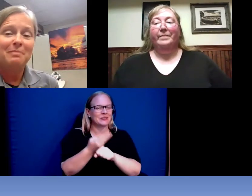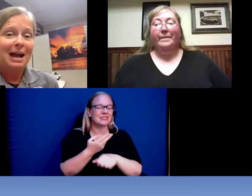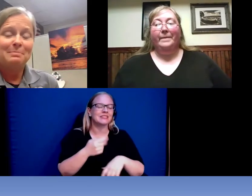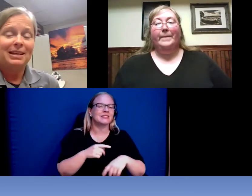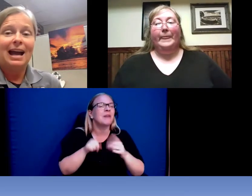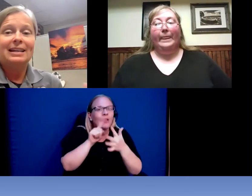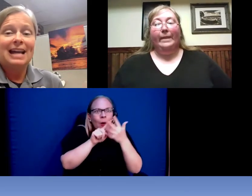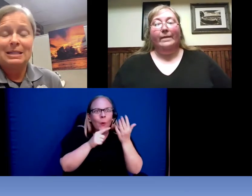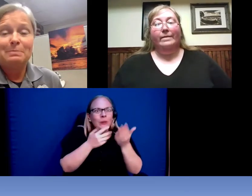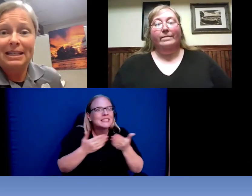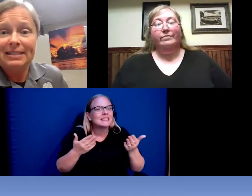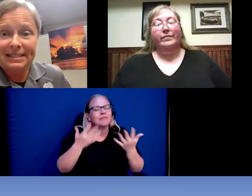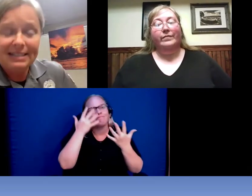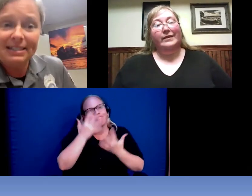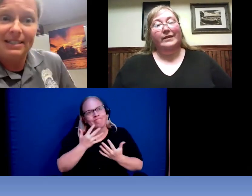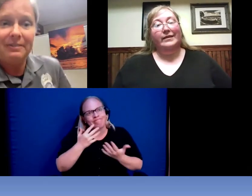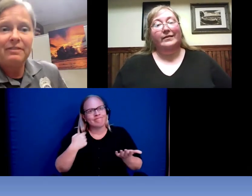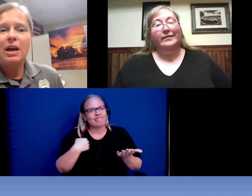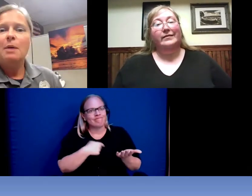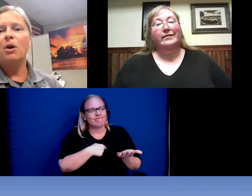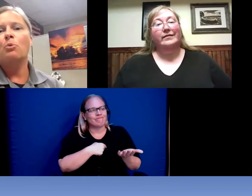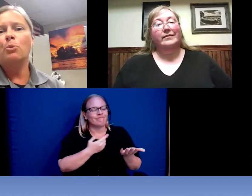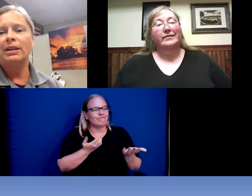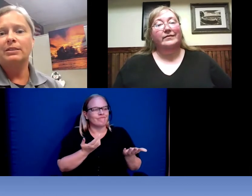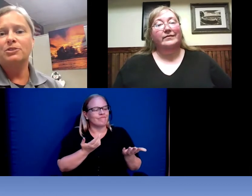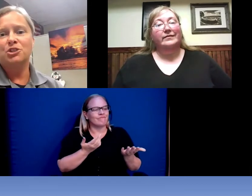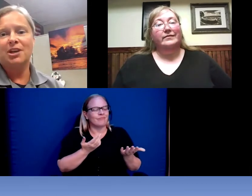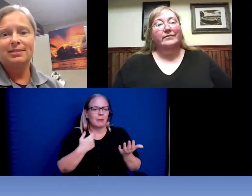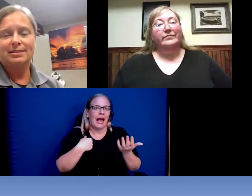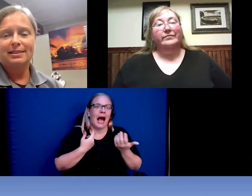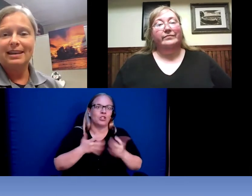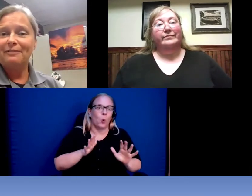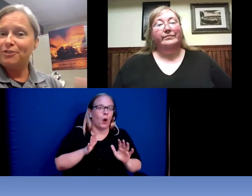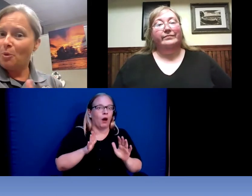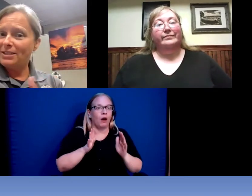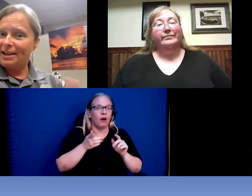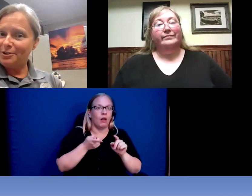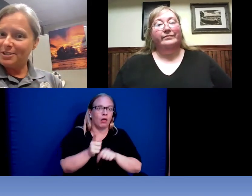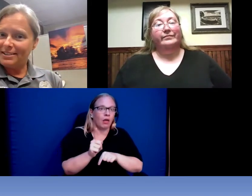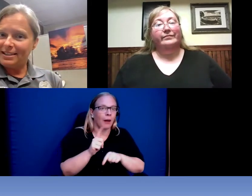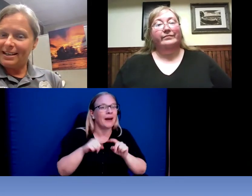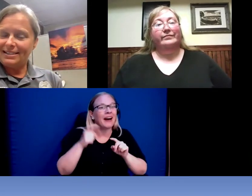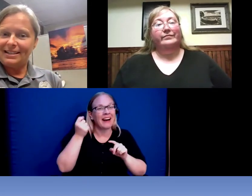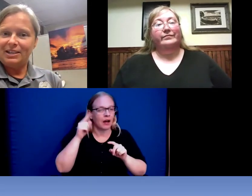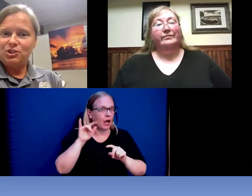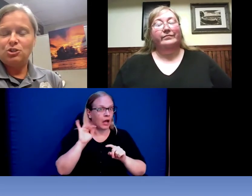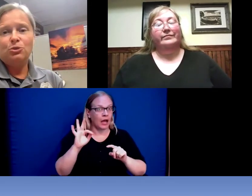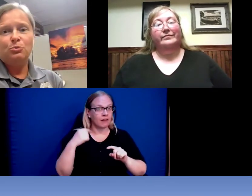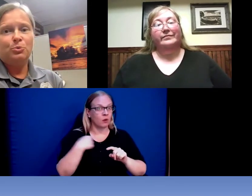mean not to be insensitive but we just -- if no one tells us it's an issue we